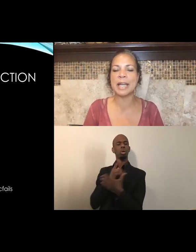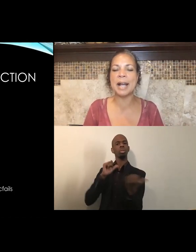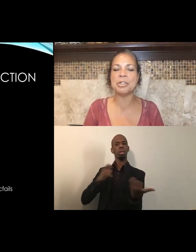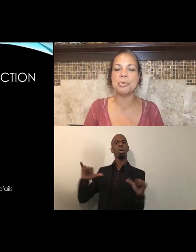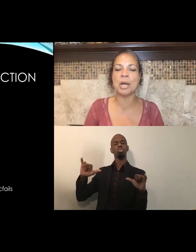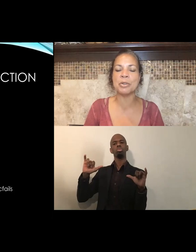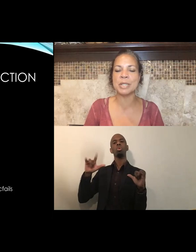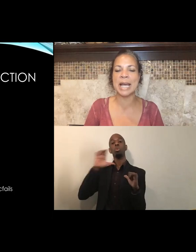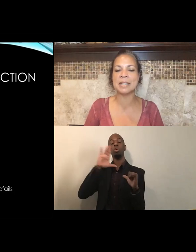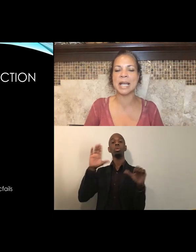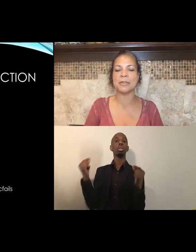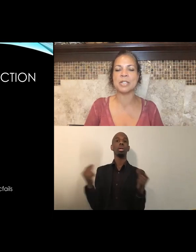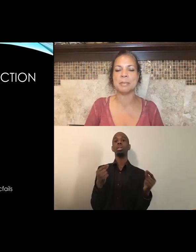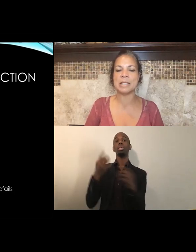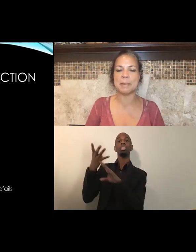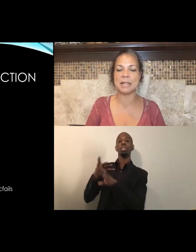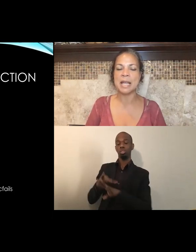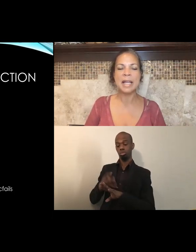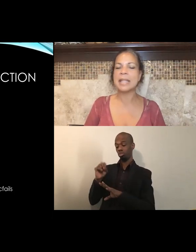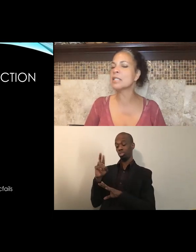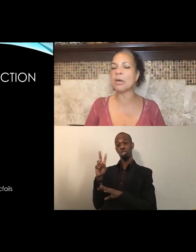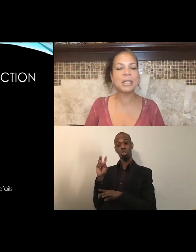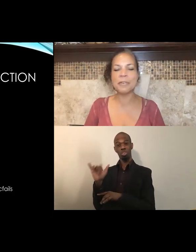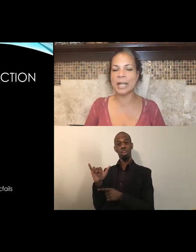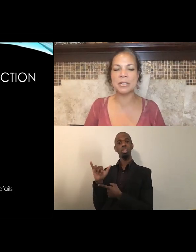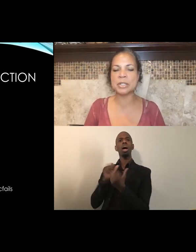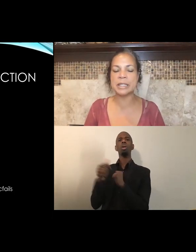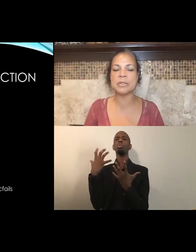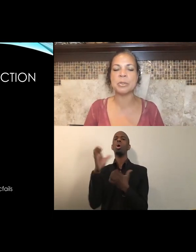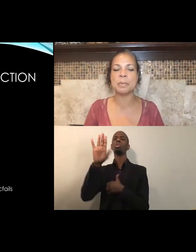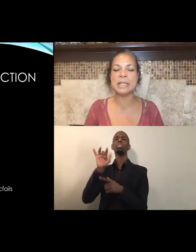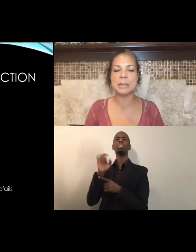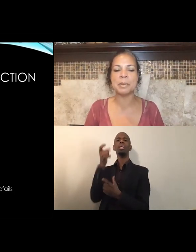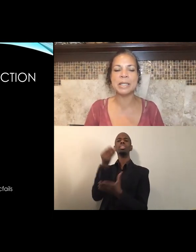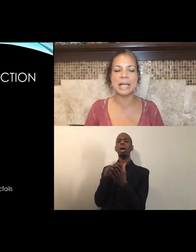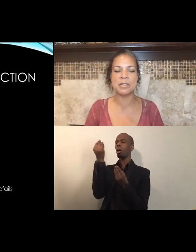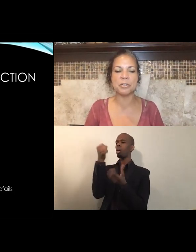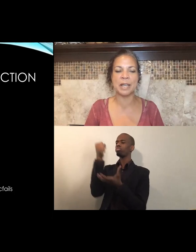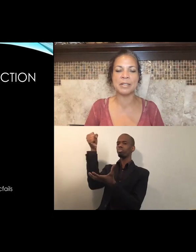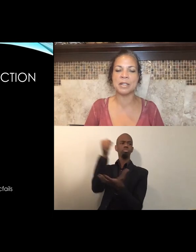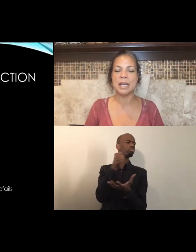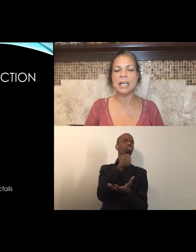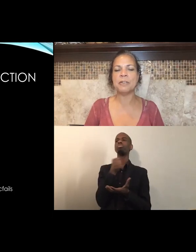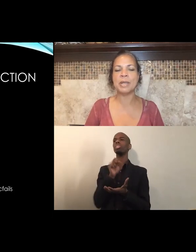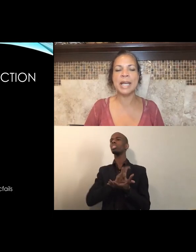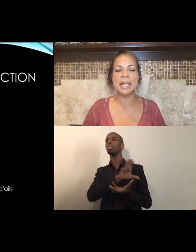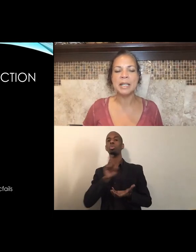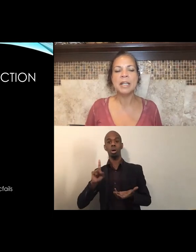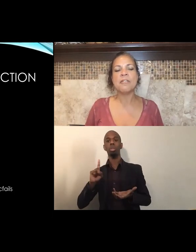How do you want your tax dollars to be spent? This is only for Angelenos. So please complete that survey if you can.